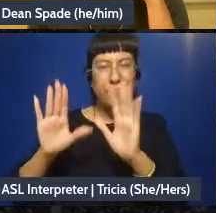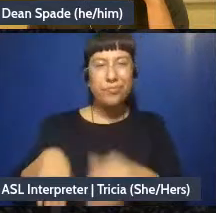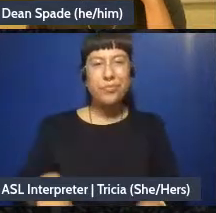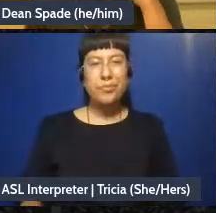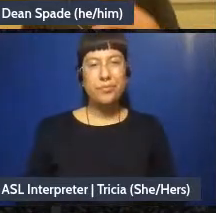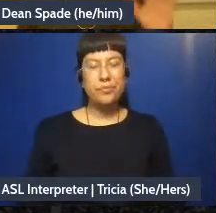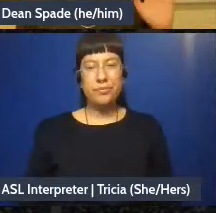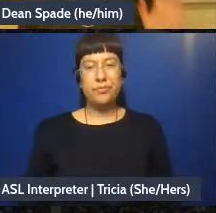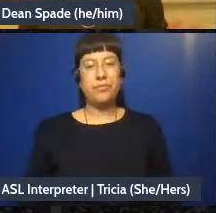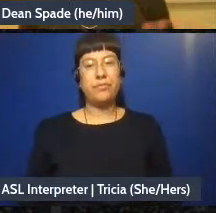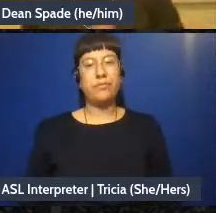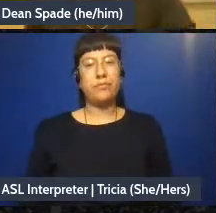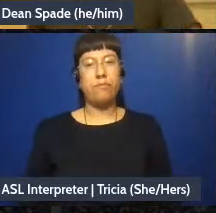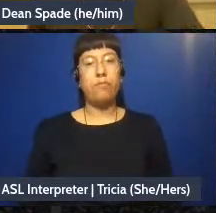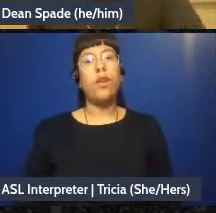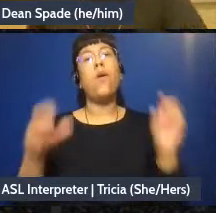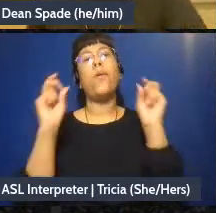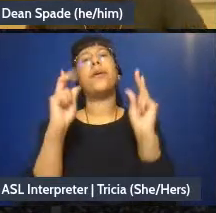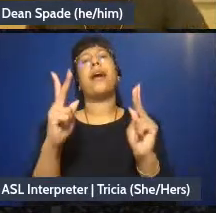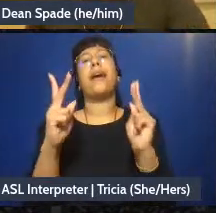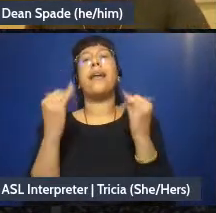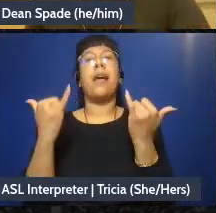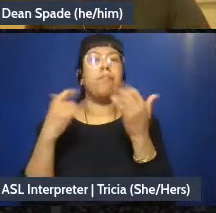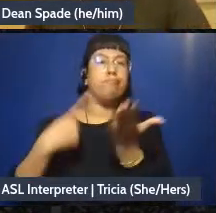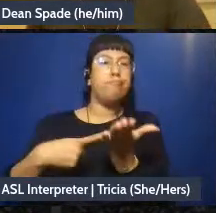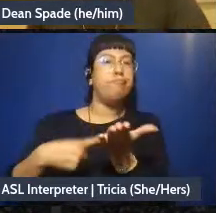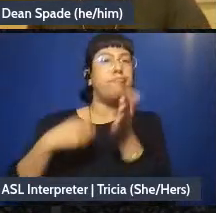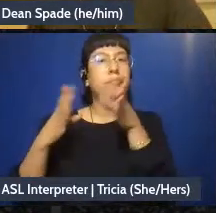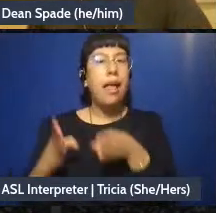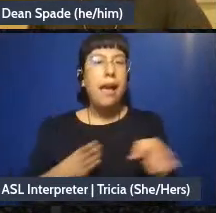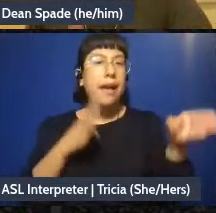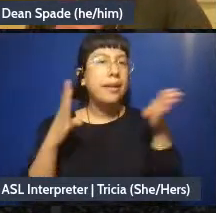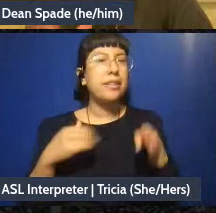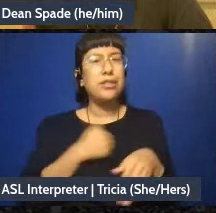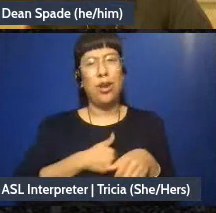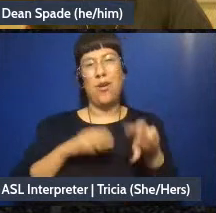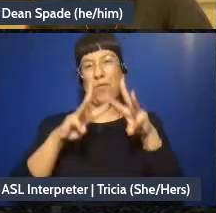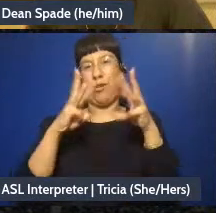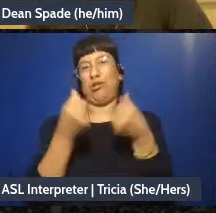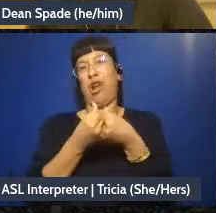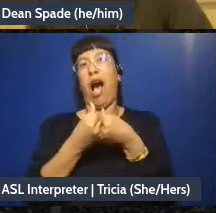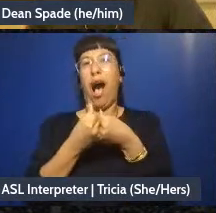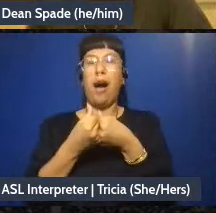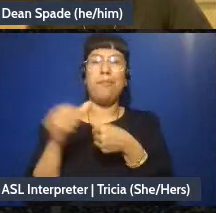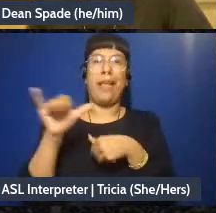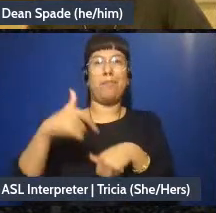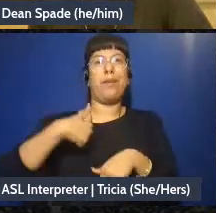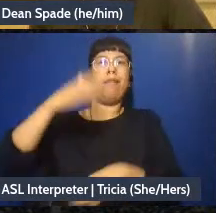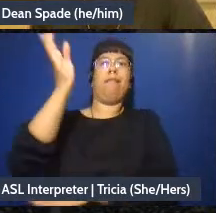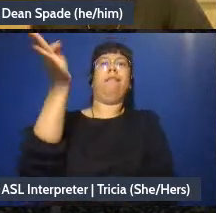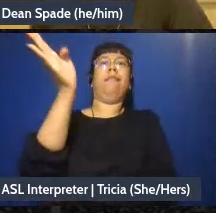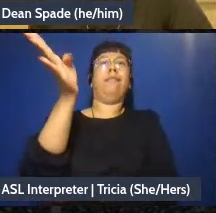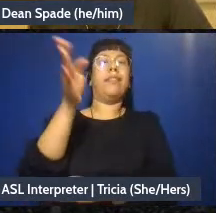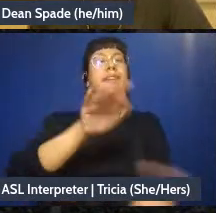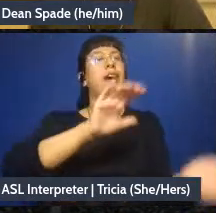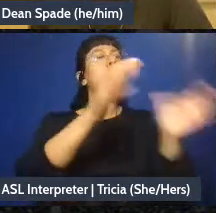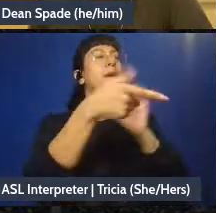Okay I want to talk a bit about planning, sorry, this workshop is more like me laying things out than the last one, a little bit less interactive,